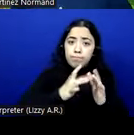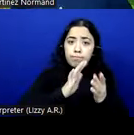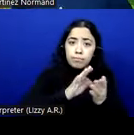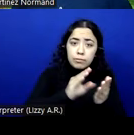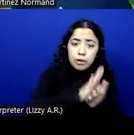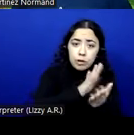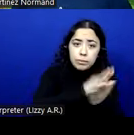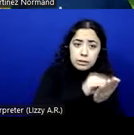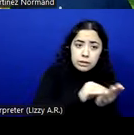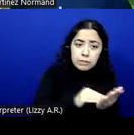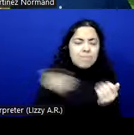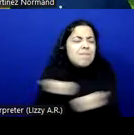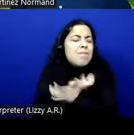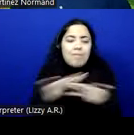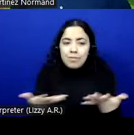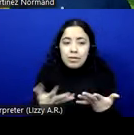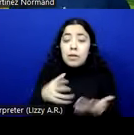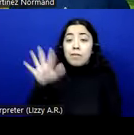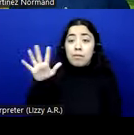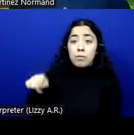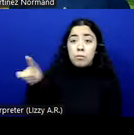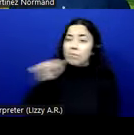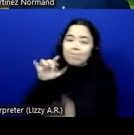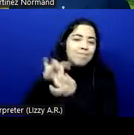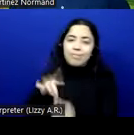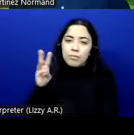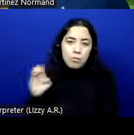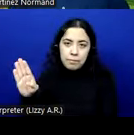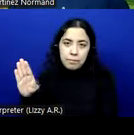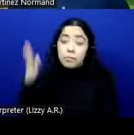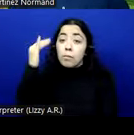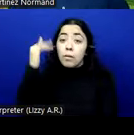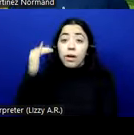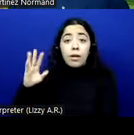closed functionality which does not apply for web, because the web as it is technologically,